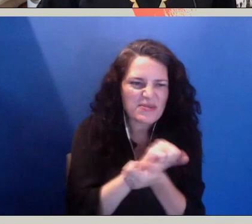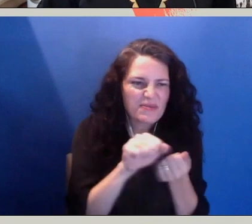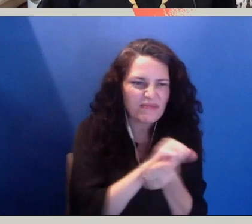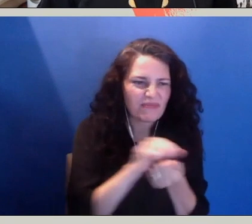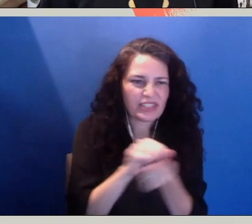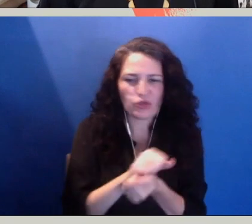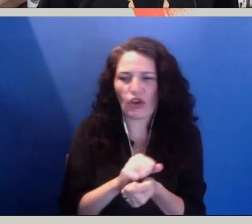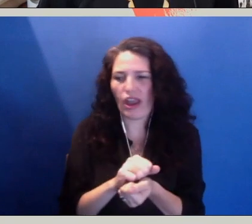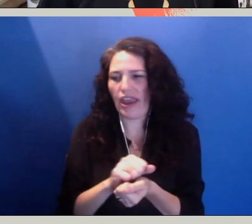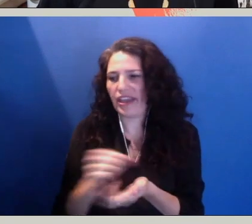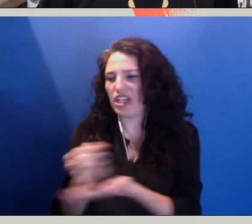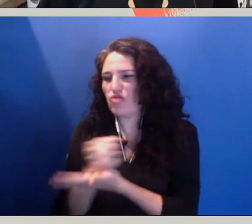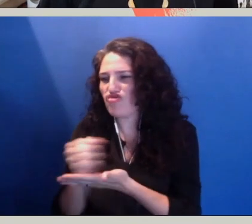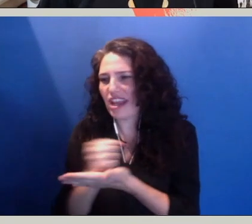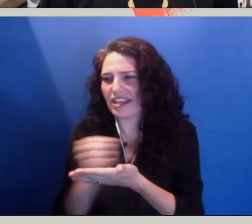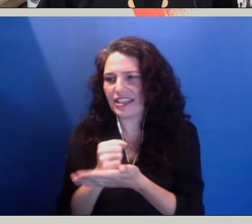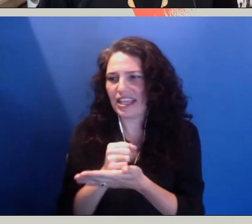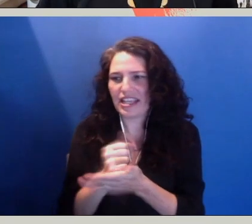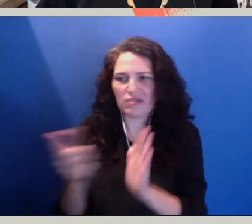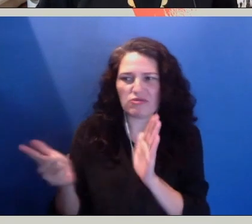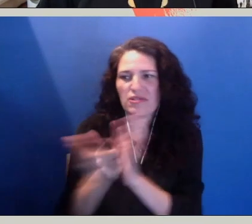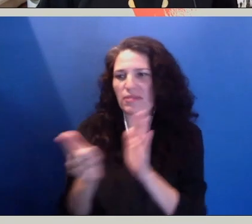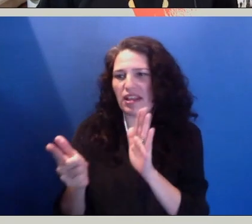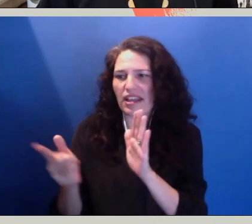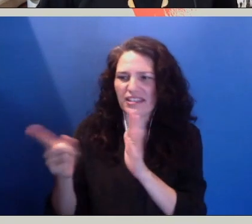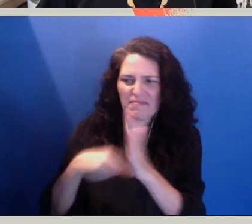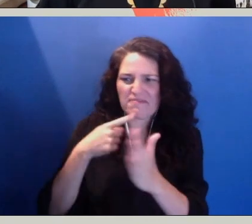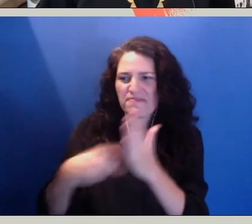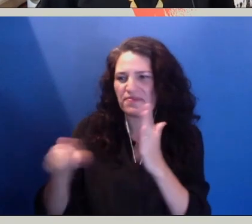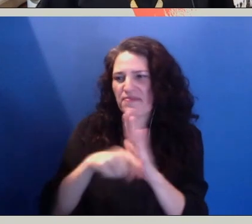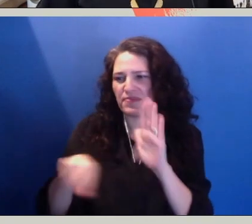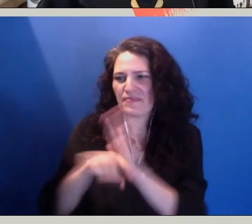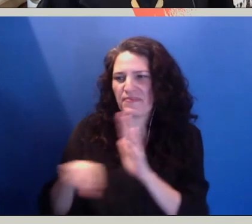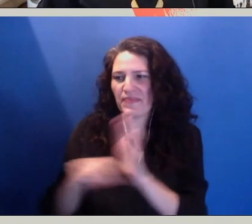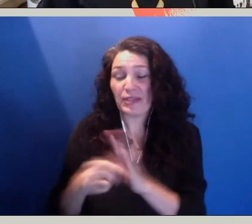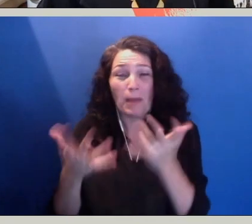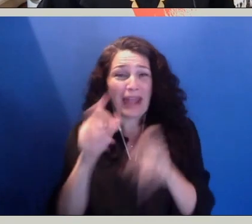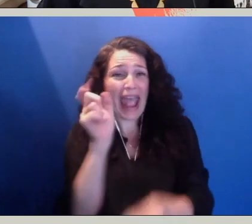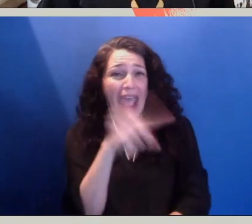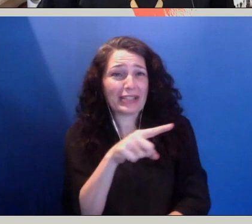So I want to ask the same thing of you, how have you done this? What brings you to this point?